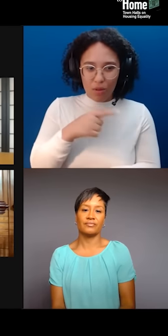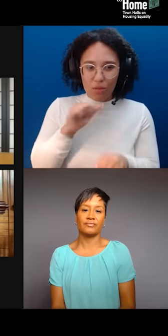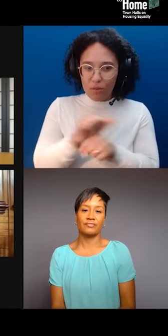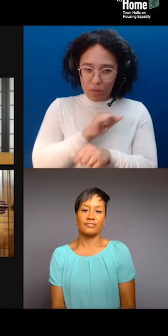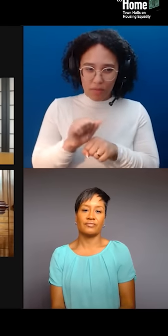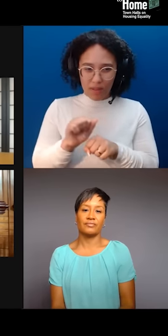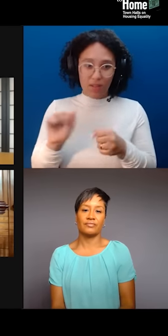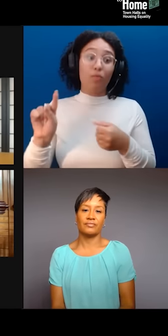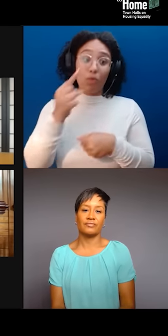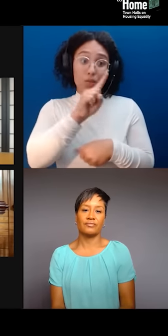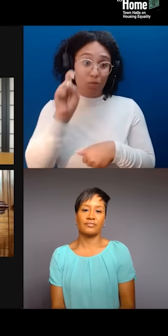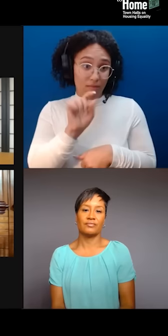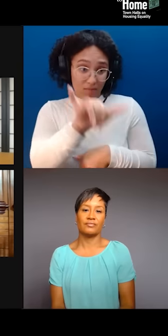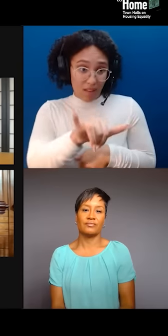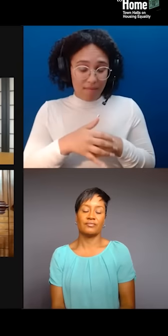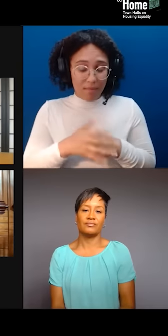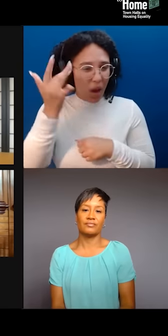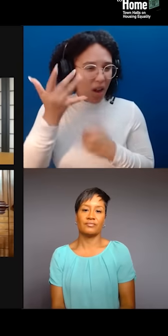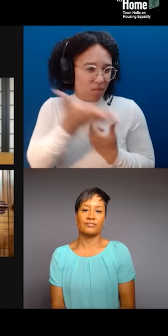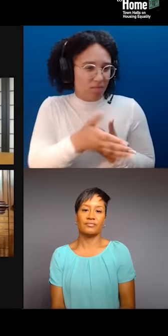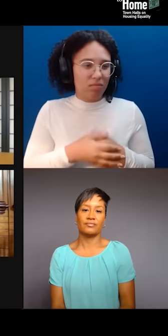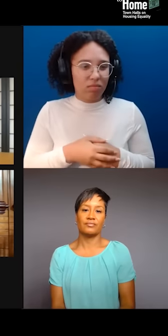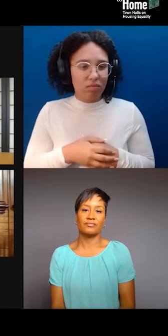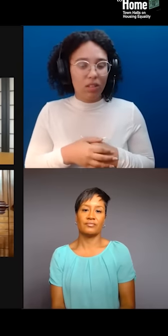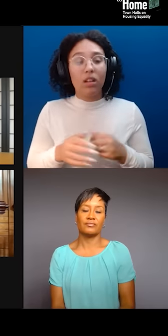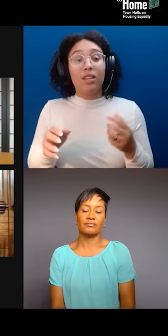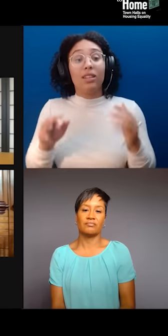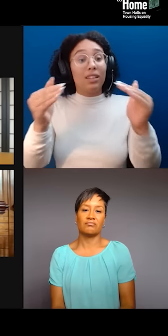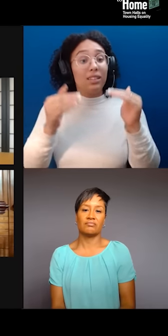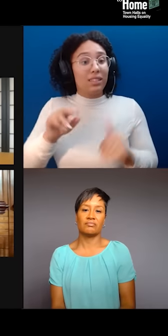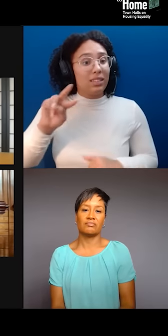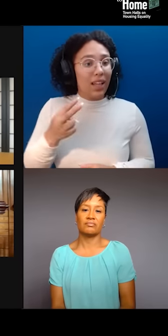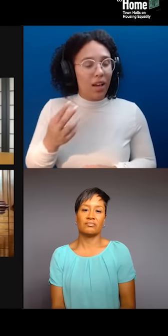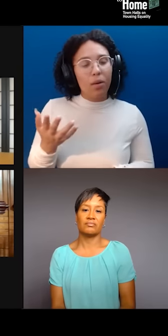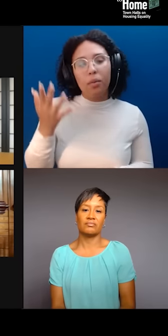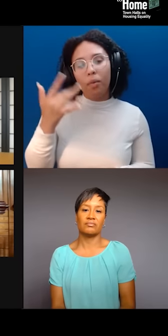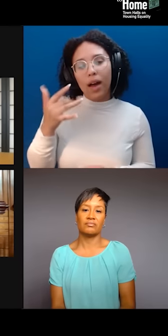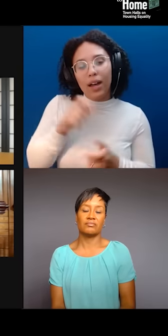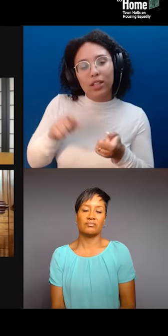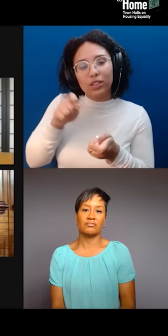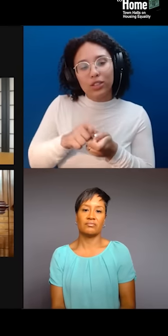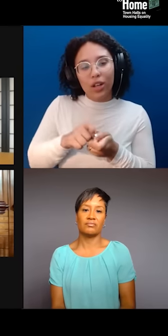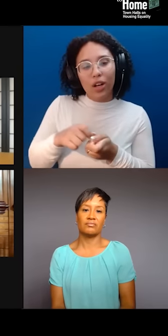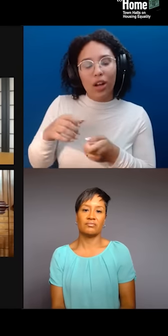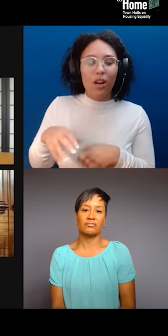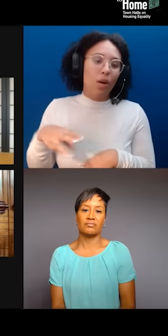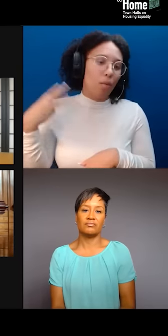the argument that it was too expensive to change their name while still acknowledging the violence of their name?